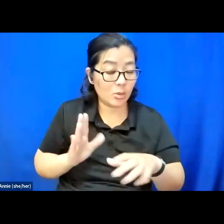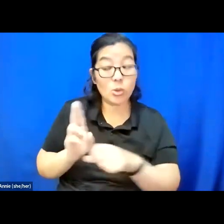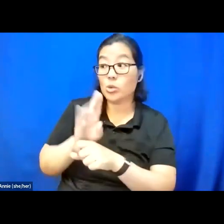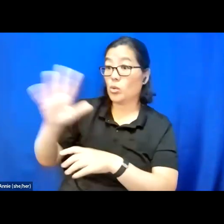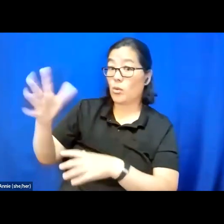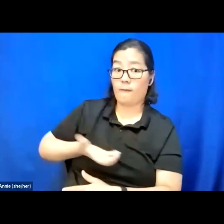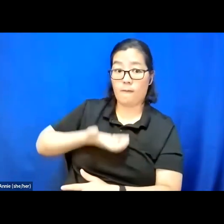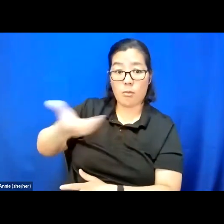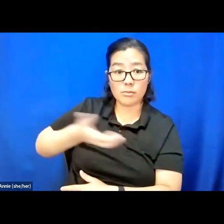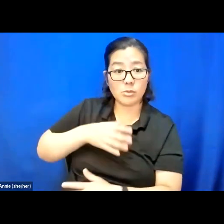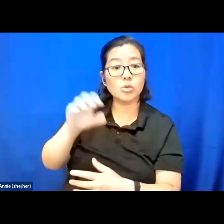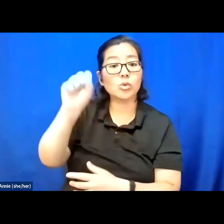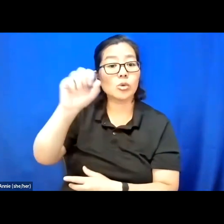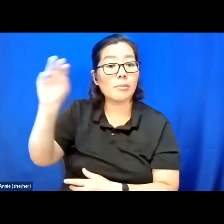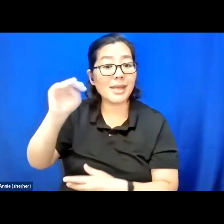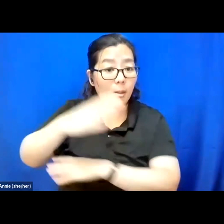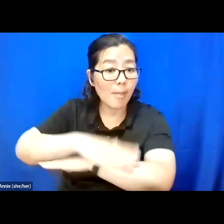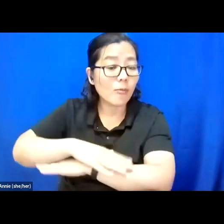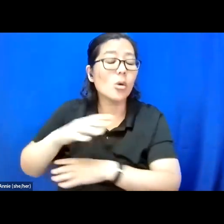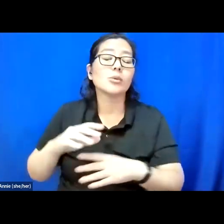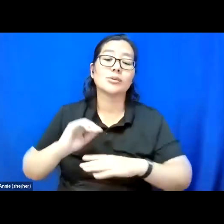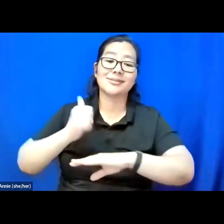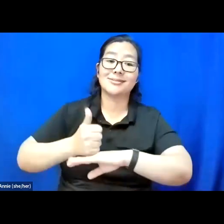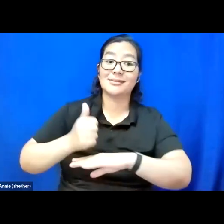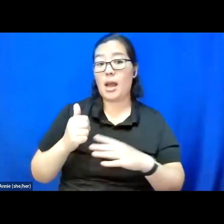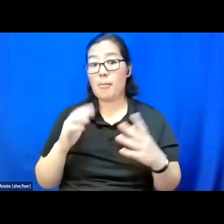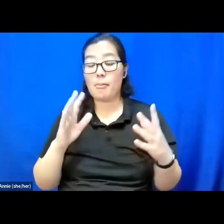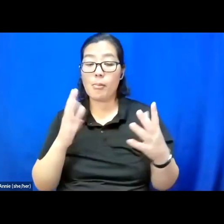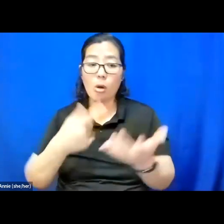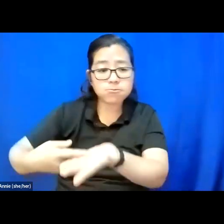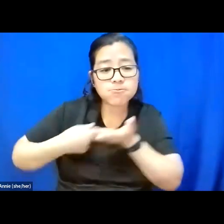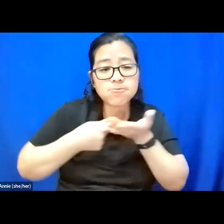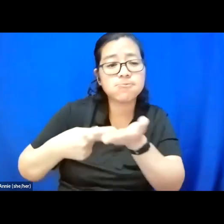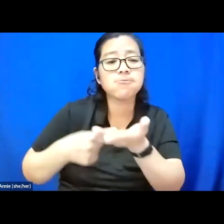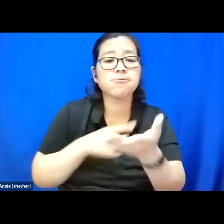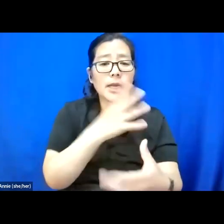and social media platforms to create conversations engaging the disability community.